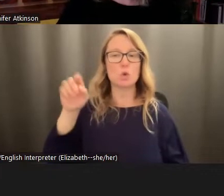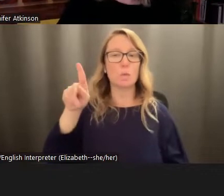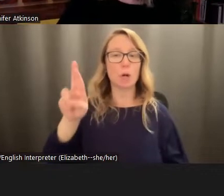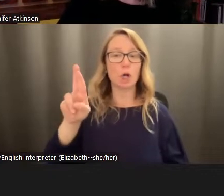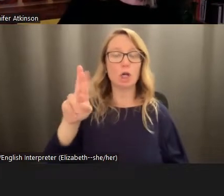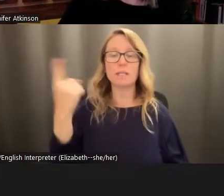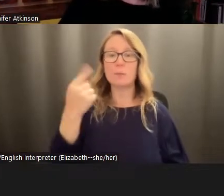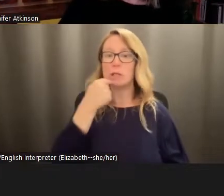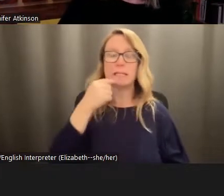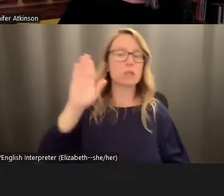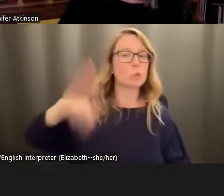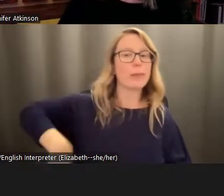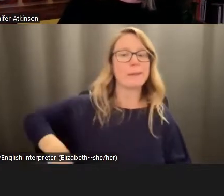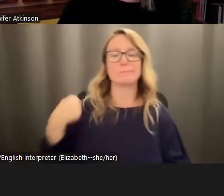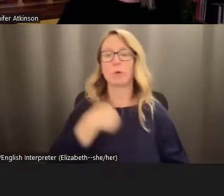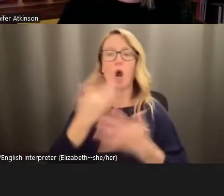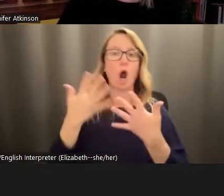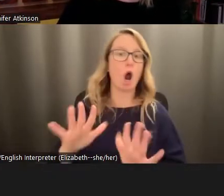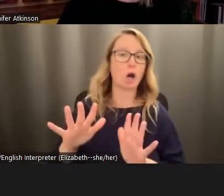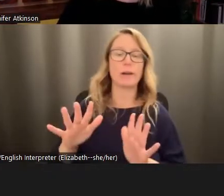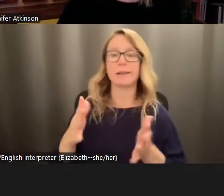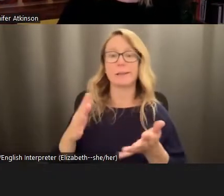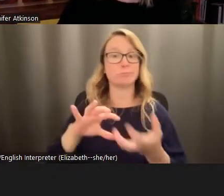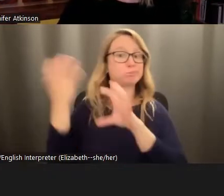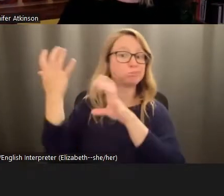already screwed. A lot of climate scientists and activists